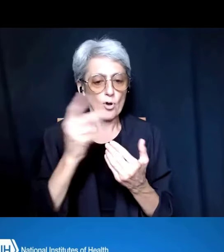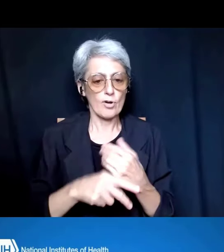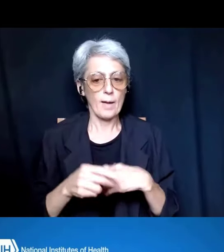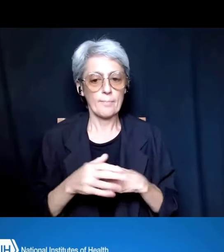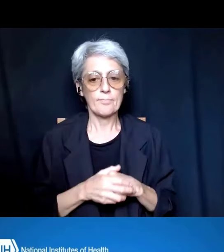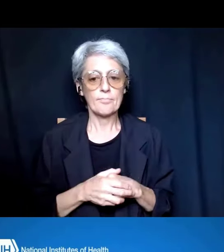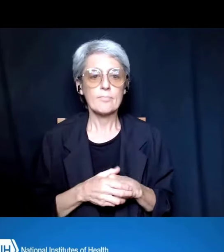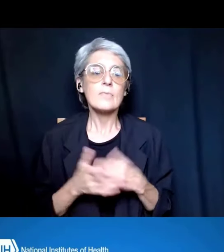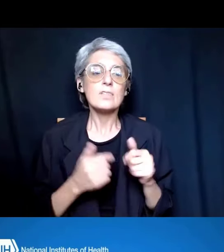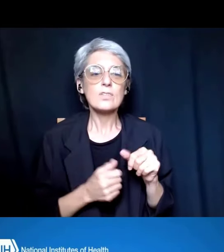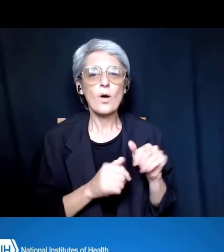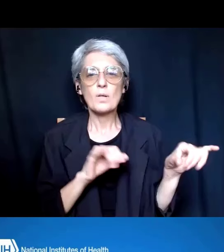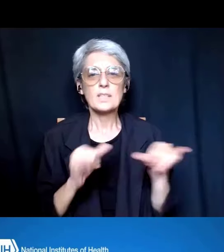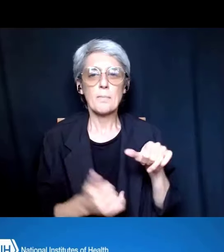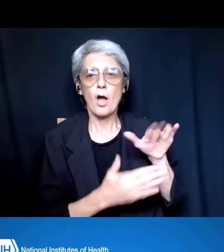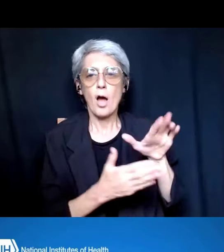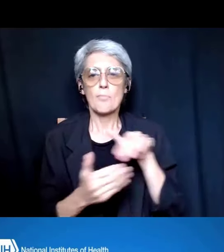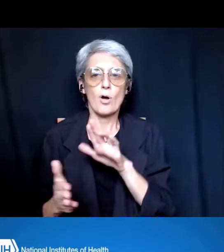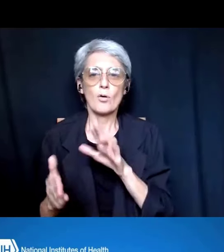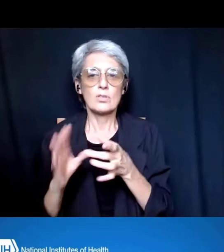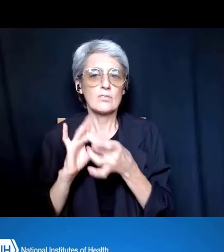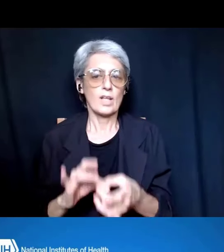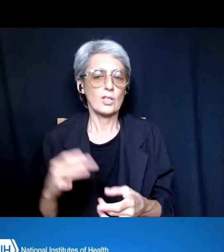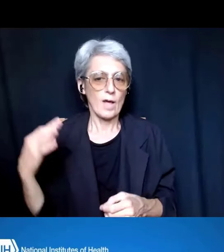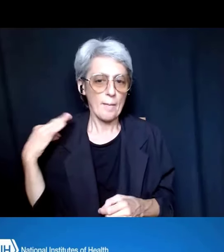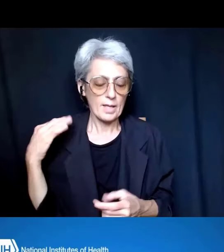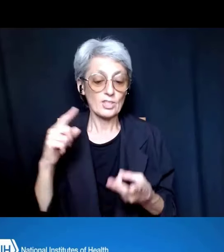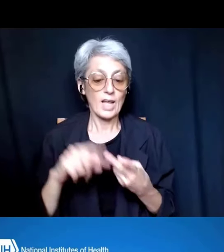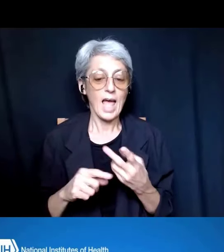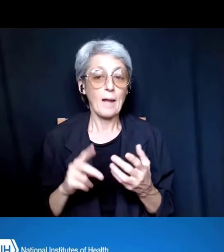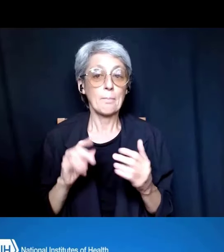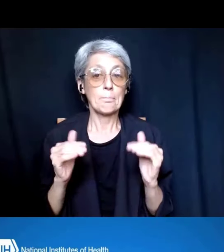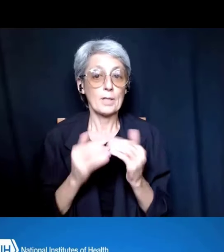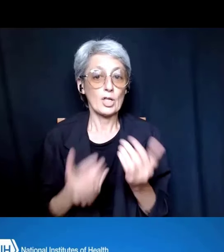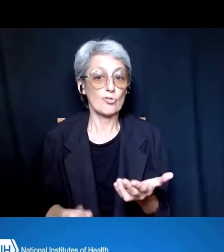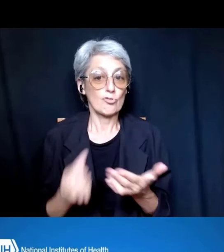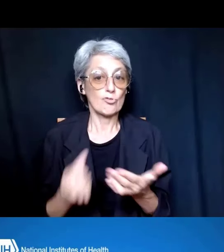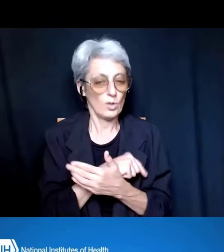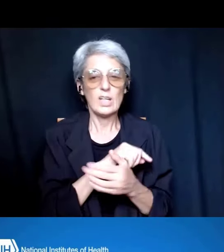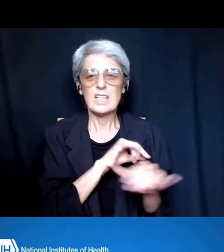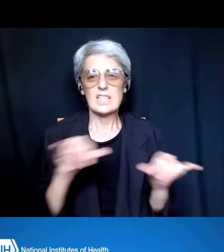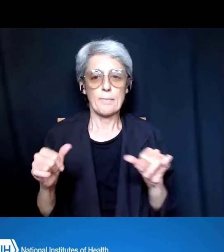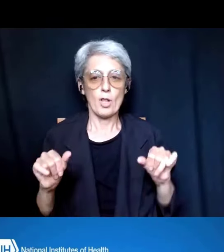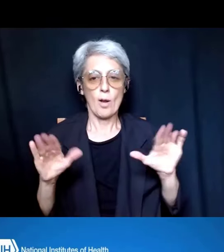from the point of application and the point of peer review. So, that's the one change that you'll see.